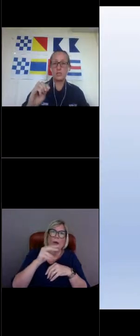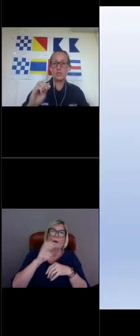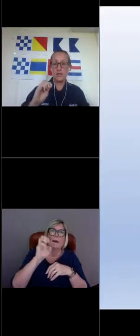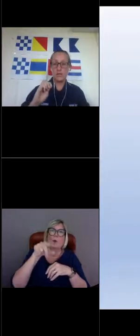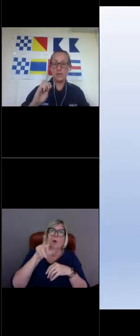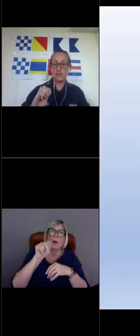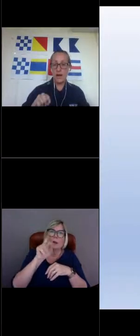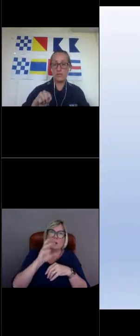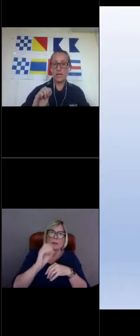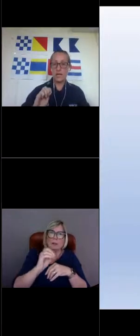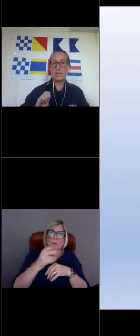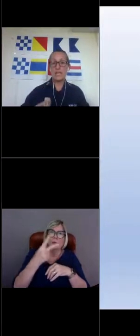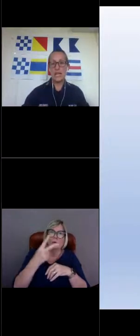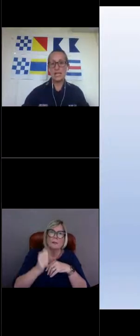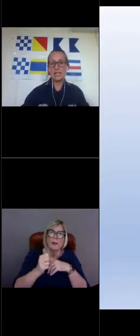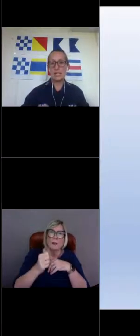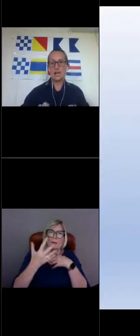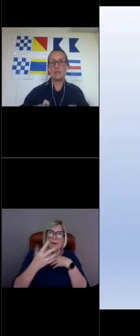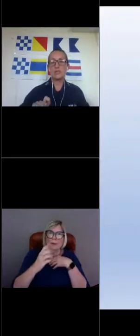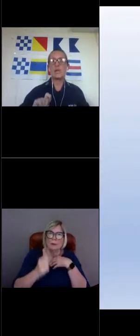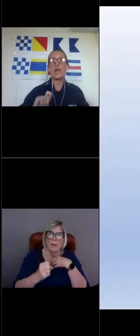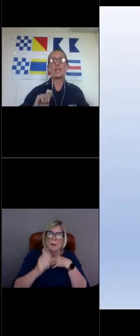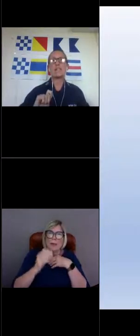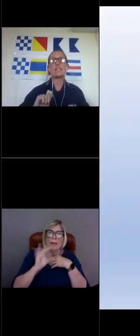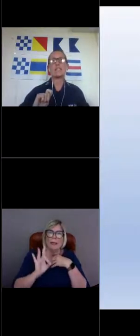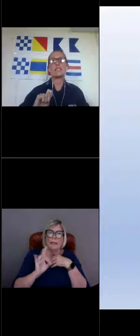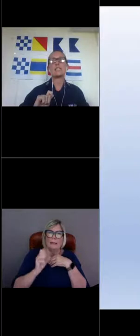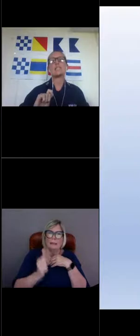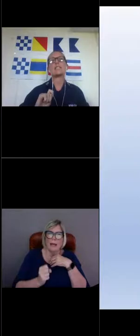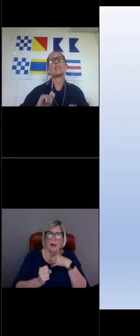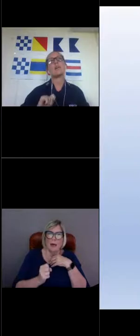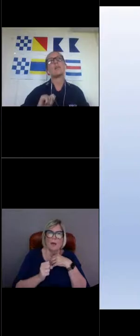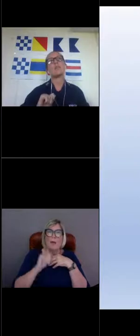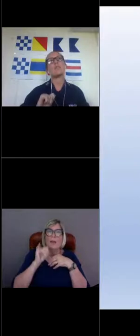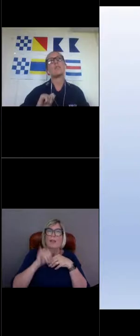2 South, 5 South, and 8 South. So that is a distance of